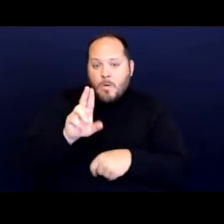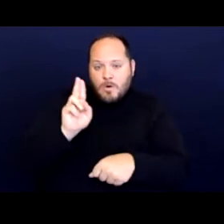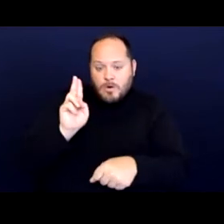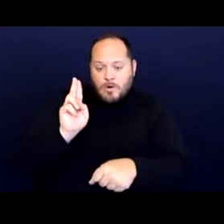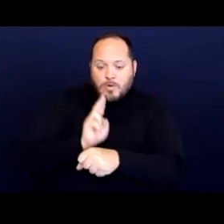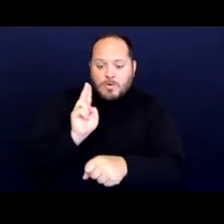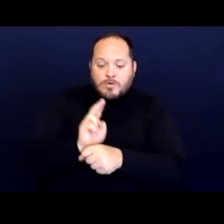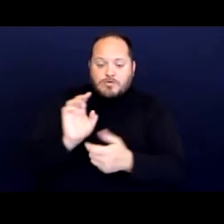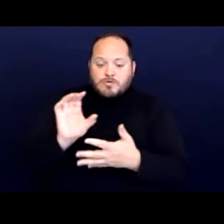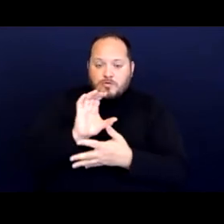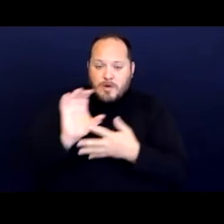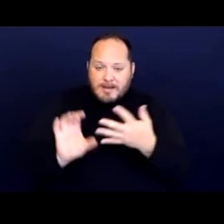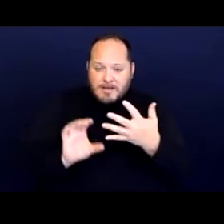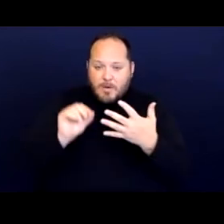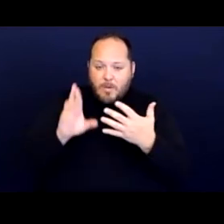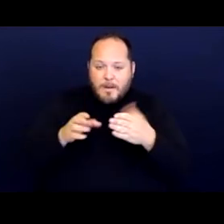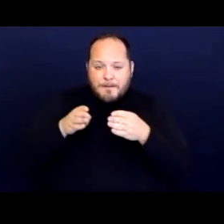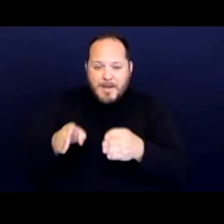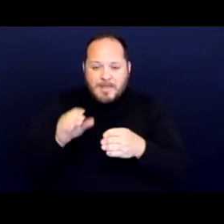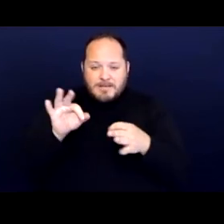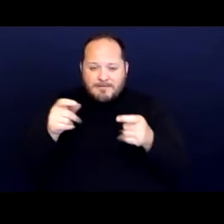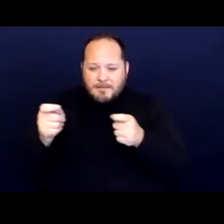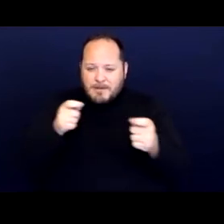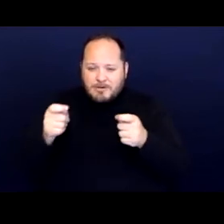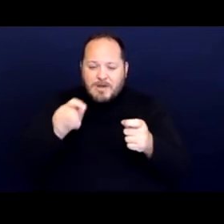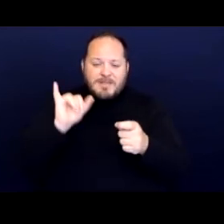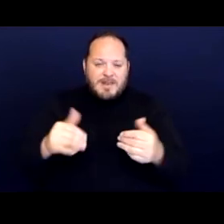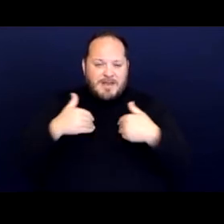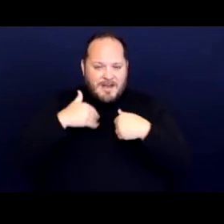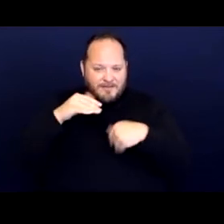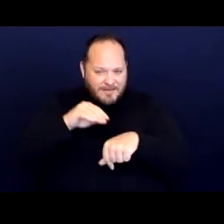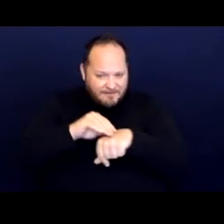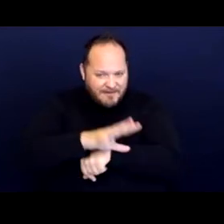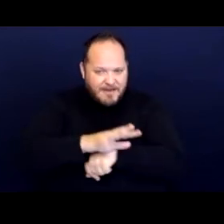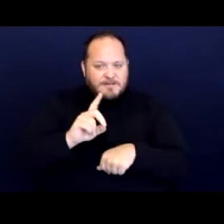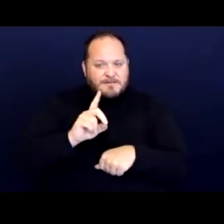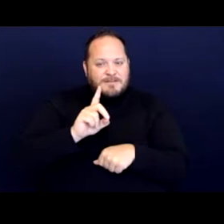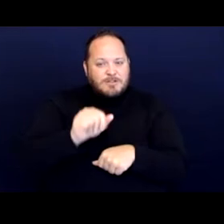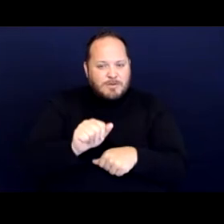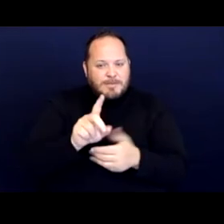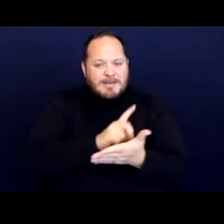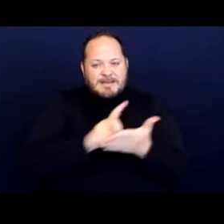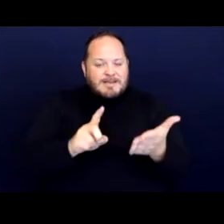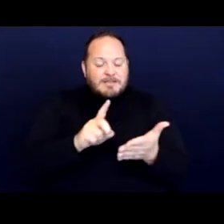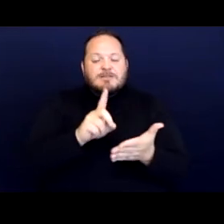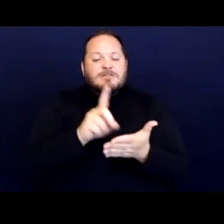or methods of administration that had the effect of discriminating on the basis of disability.